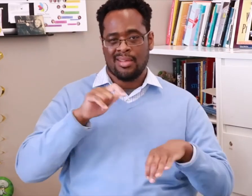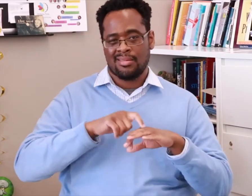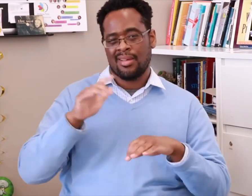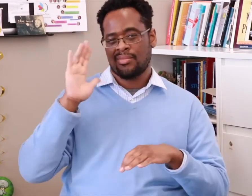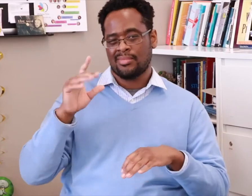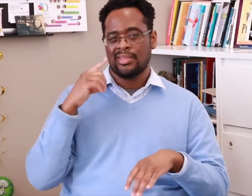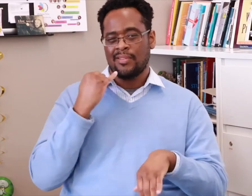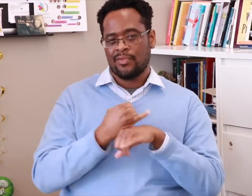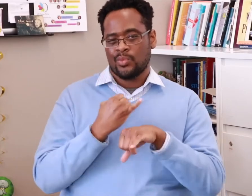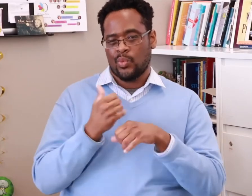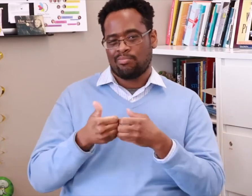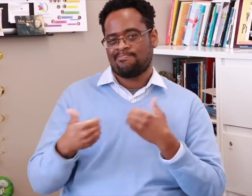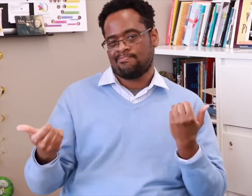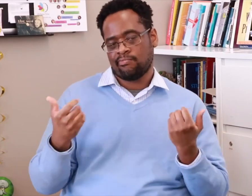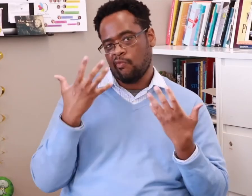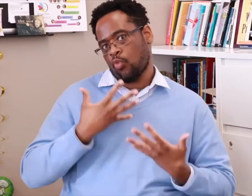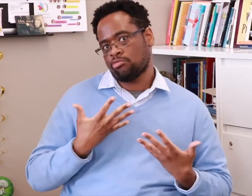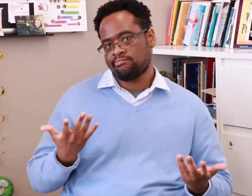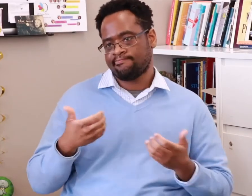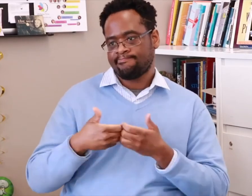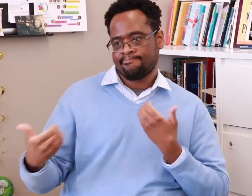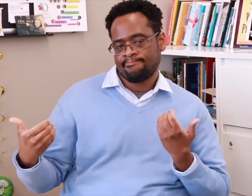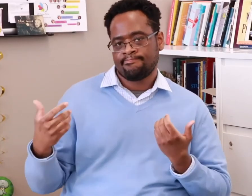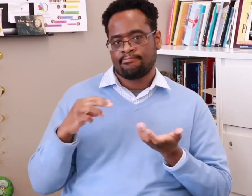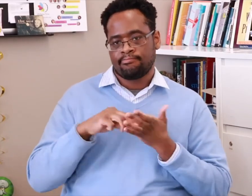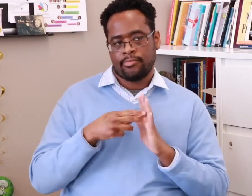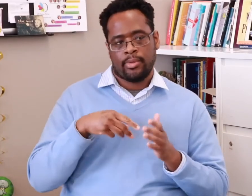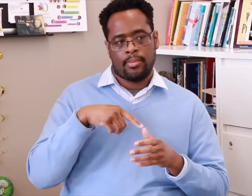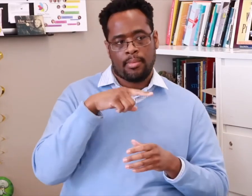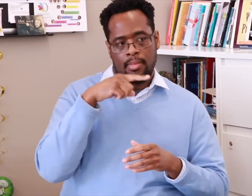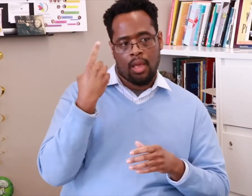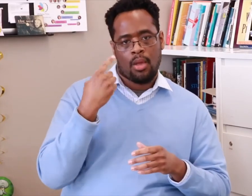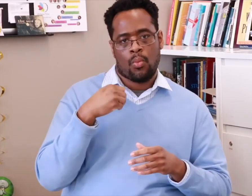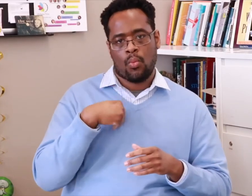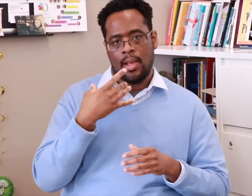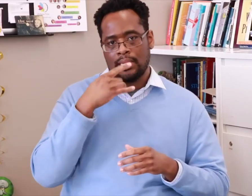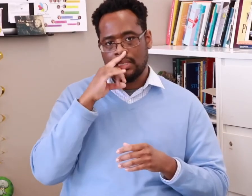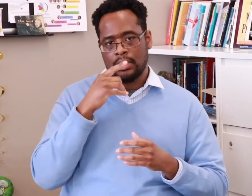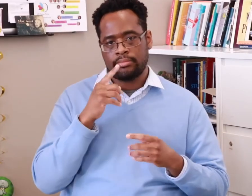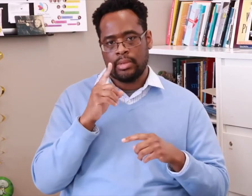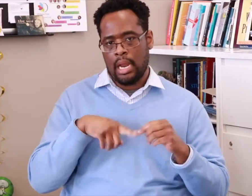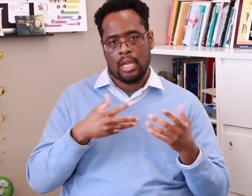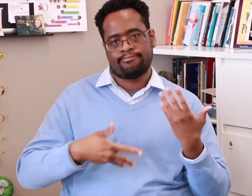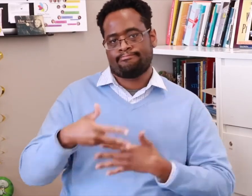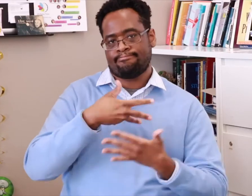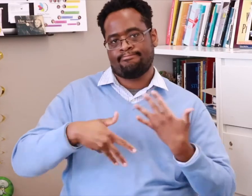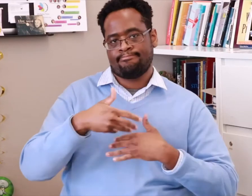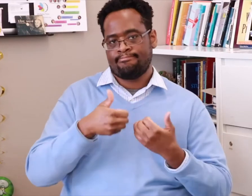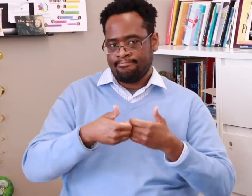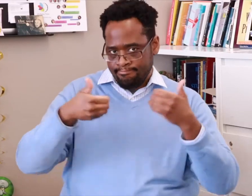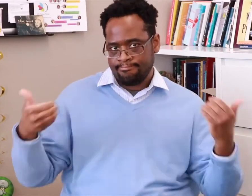unfortunately, deaf schools segregated their black and white students